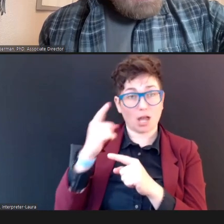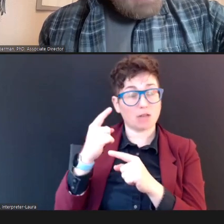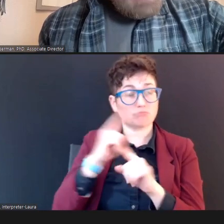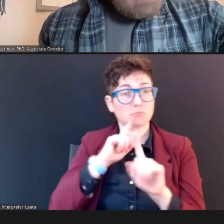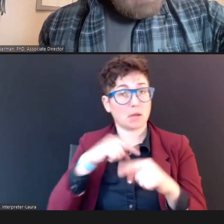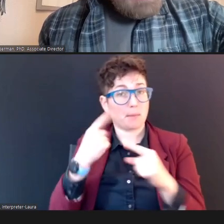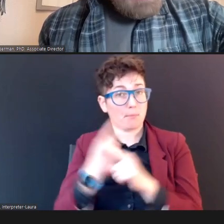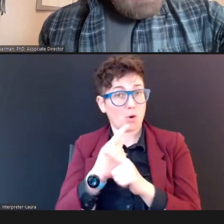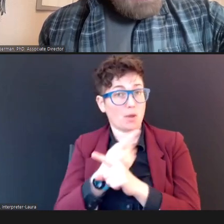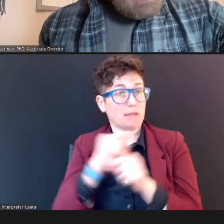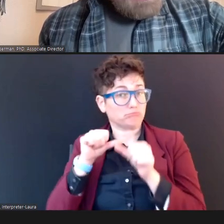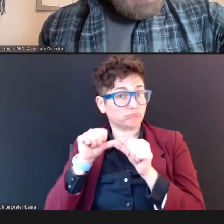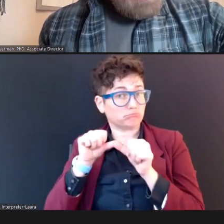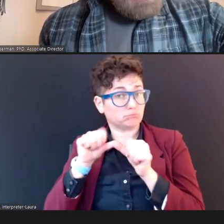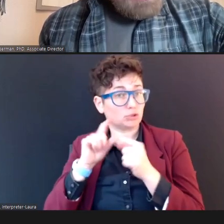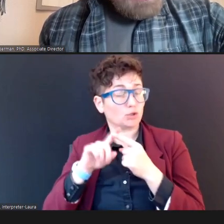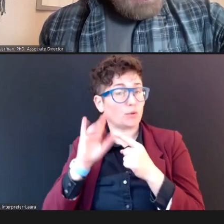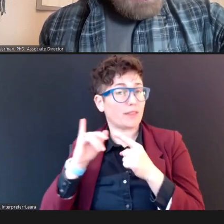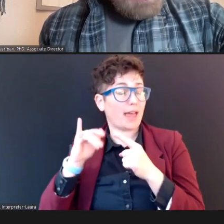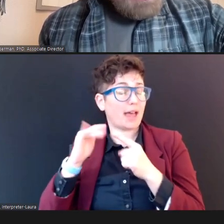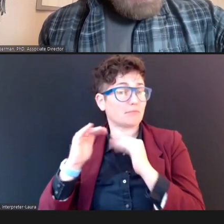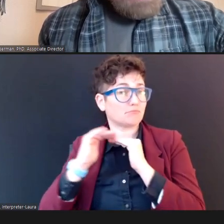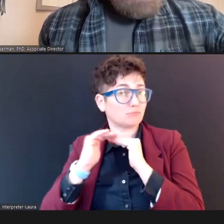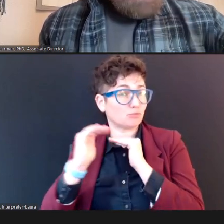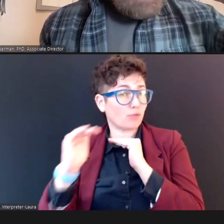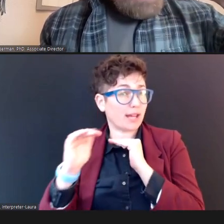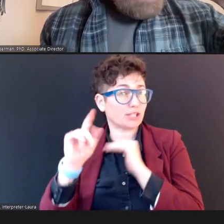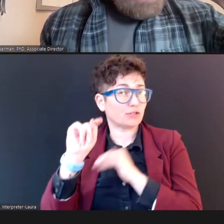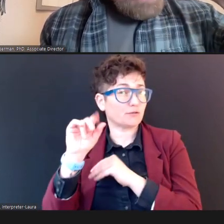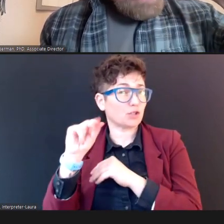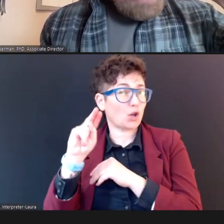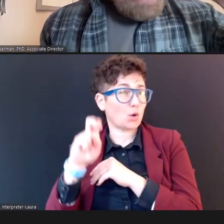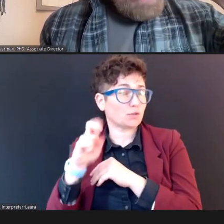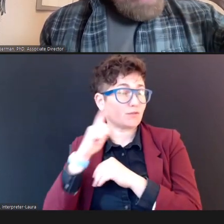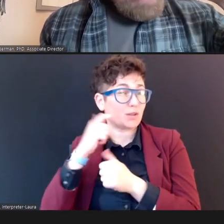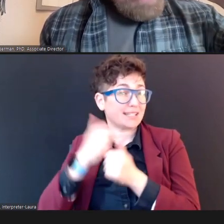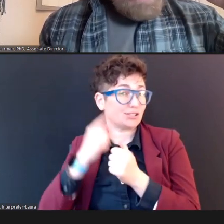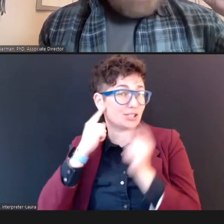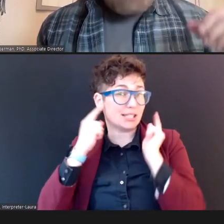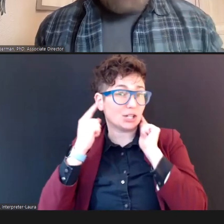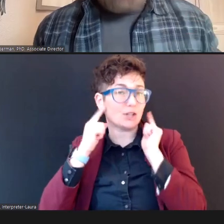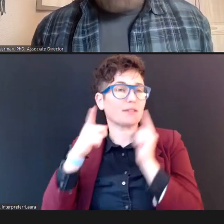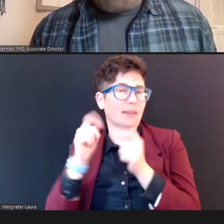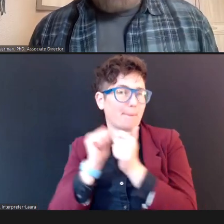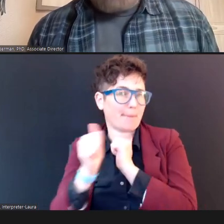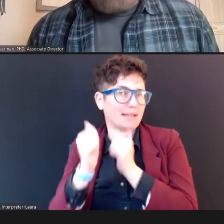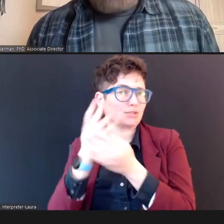of tones presented each ear, then the Child passes the screening. DR. All right, Terry, let me